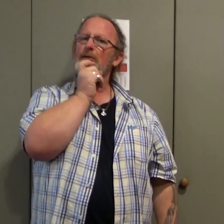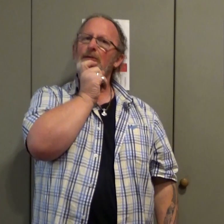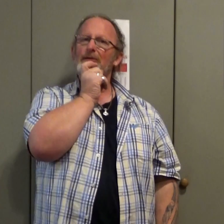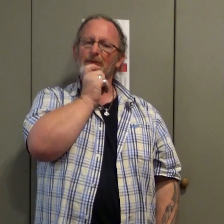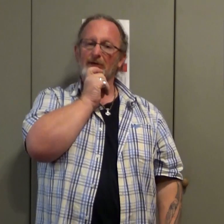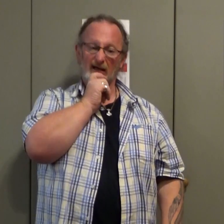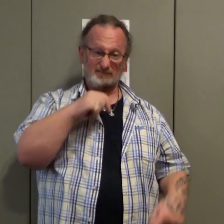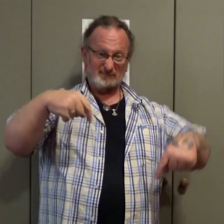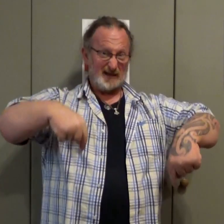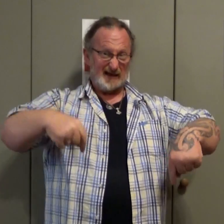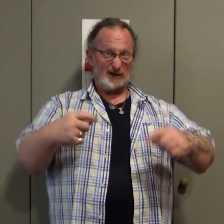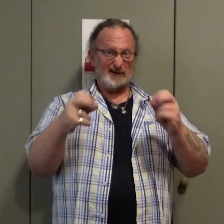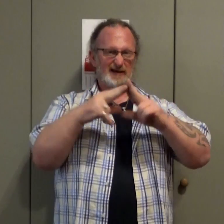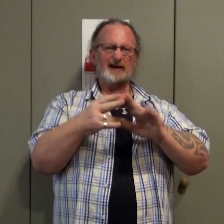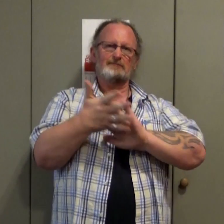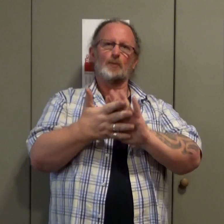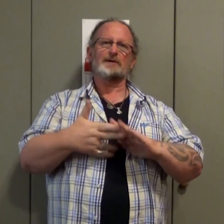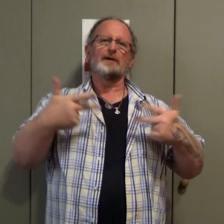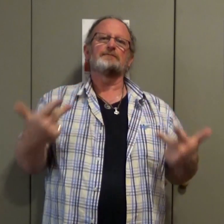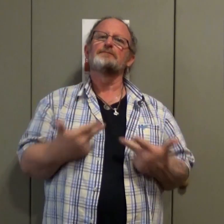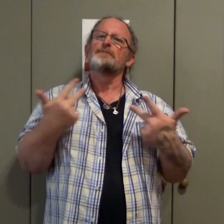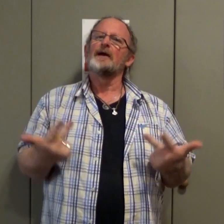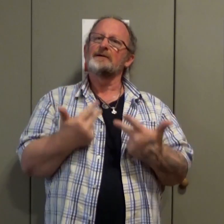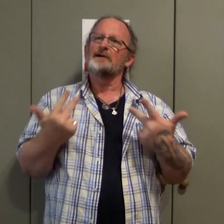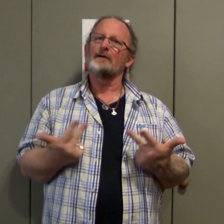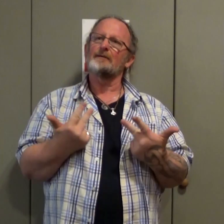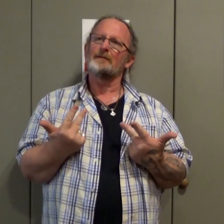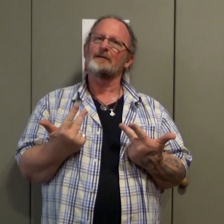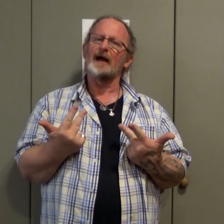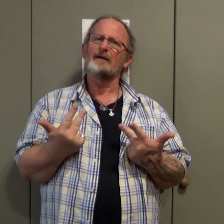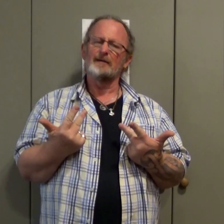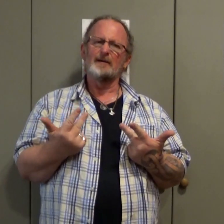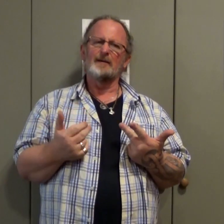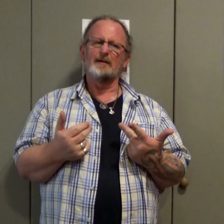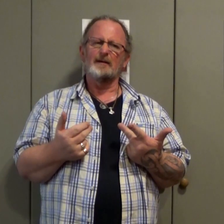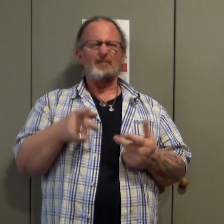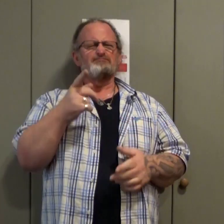in Melbourne and Sydney The sign for "dinner" from Melbourne in on the chin